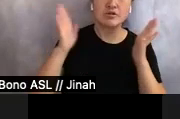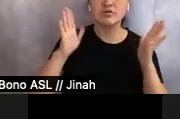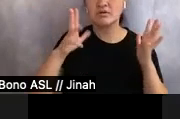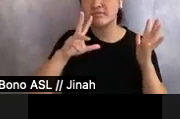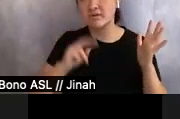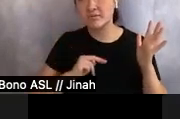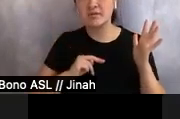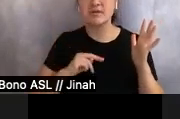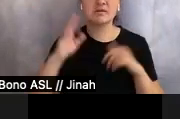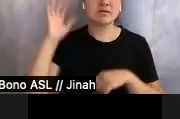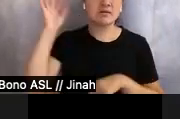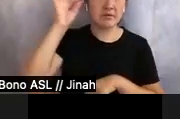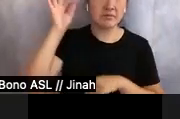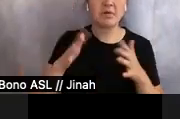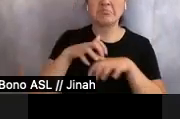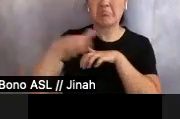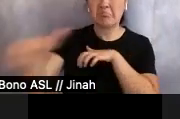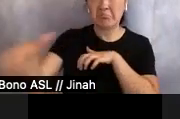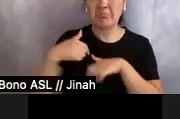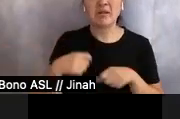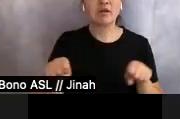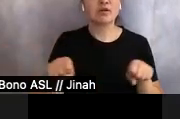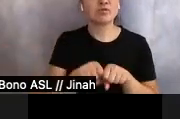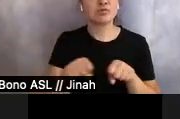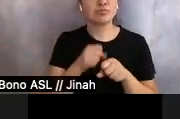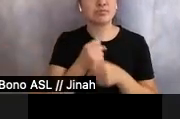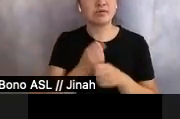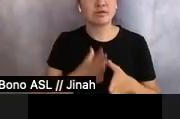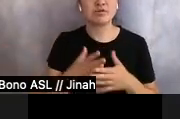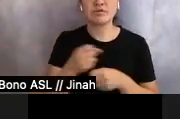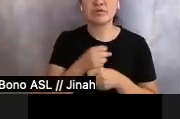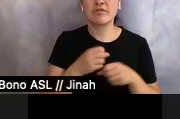Where there had been shoemakers, coffeeshops, and tailors, there were now bridal shops, and